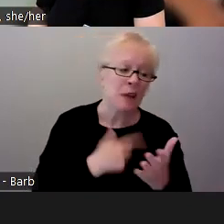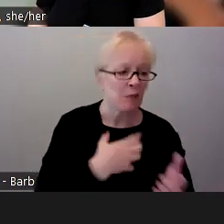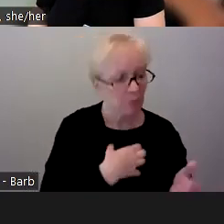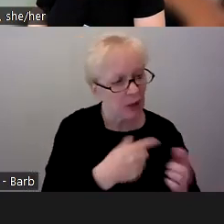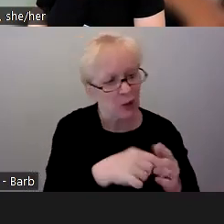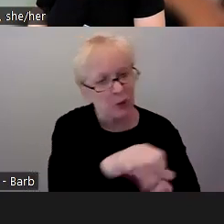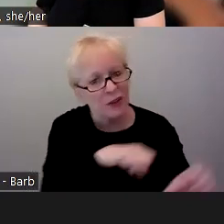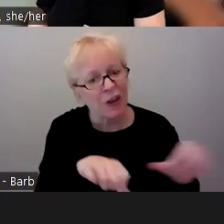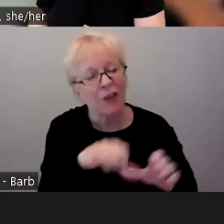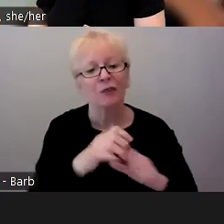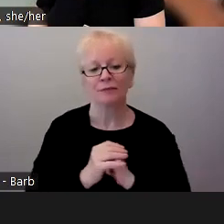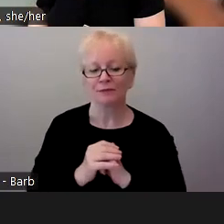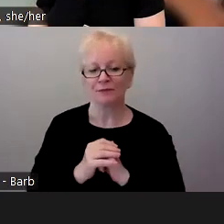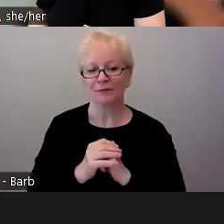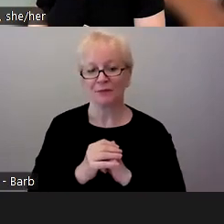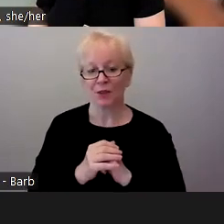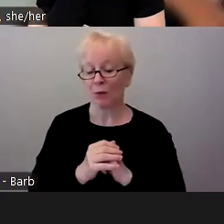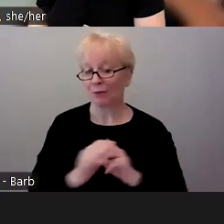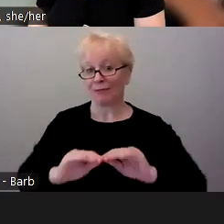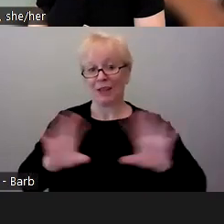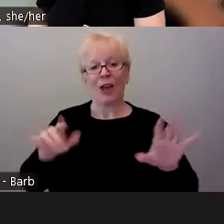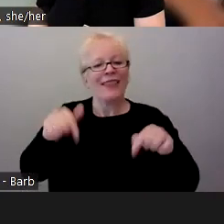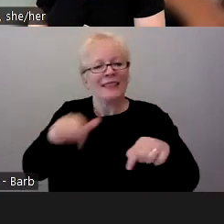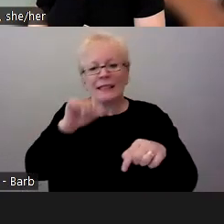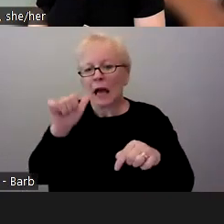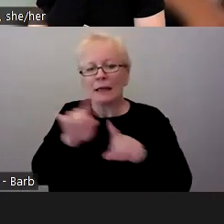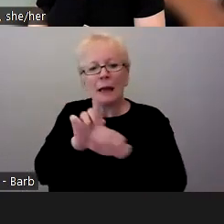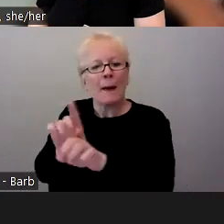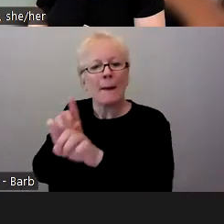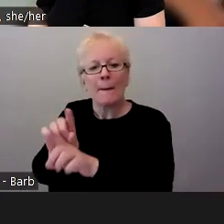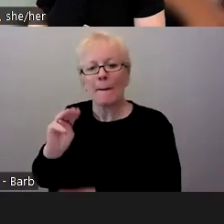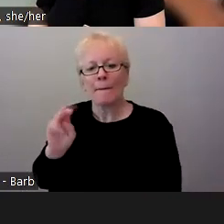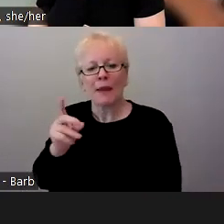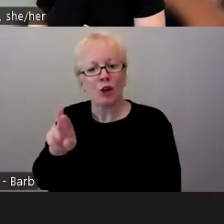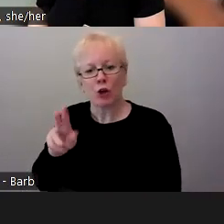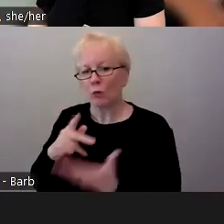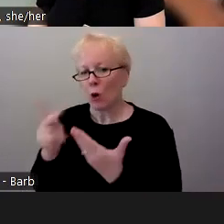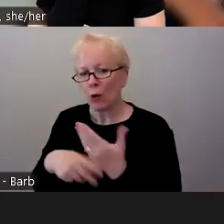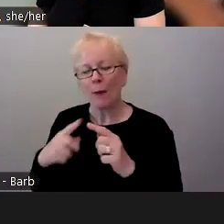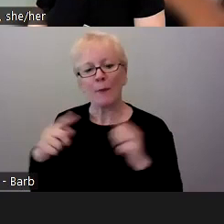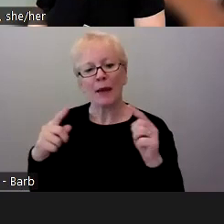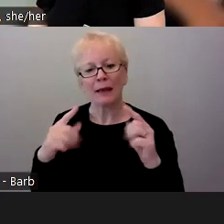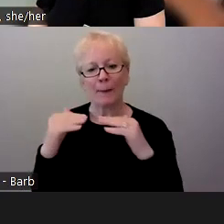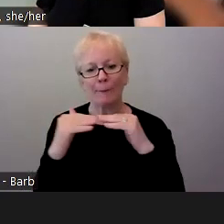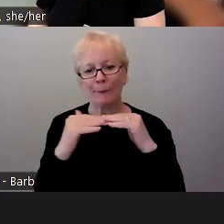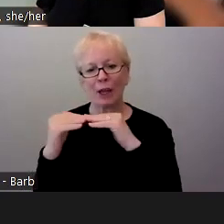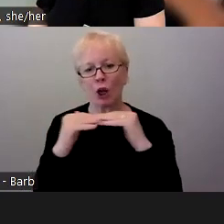And I want to be clear, it's not a mentoring program, but rather it is a peer-to-peer opportunity